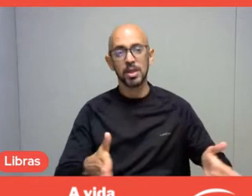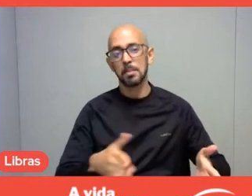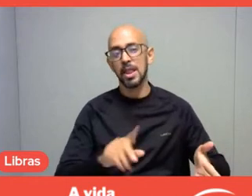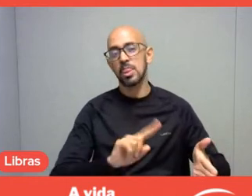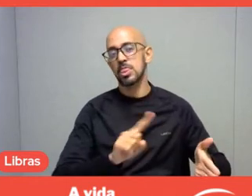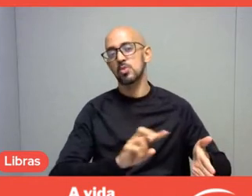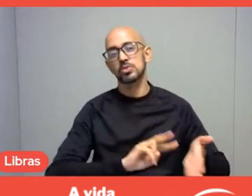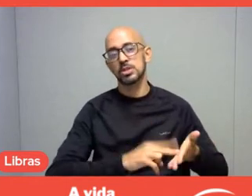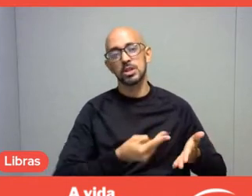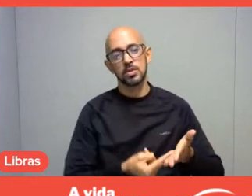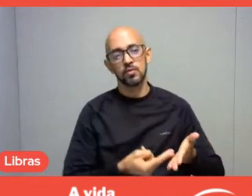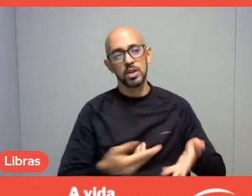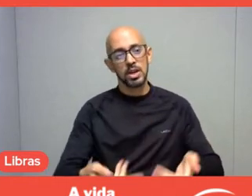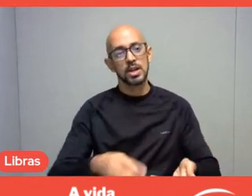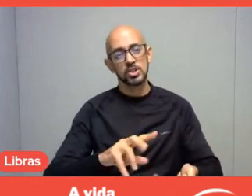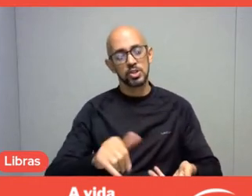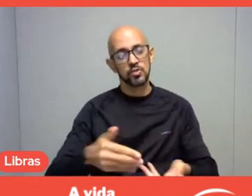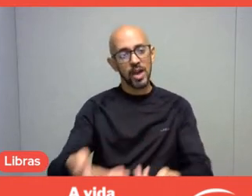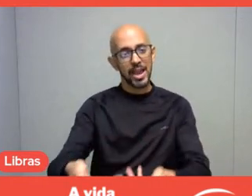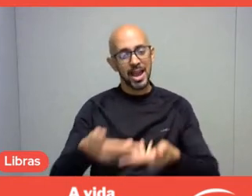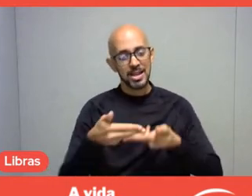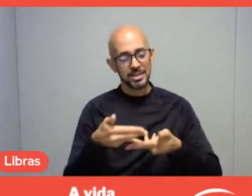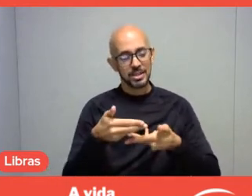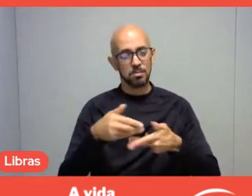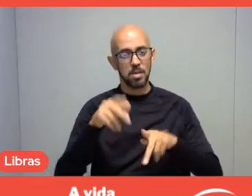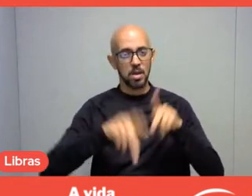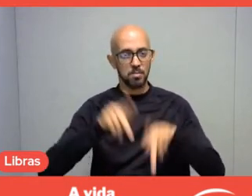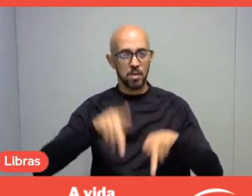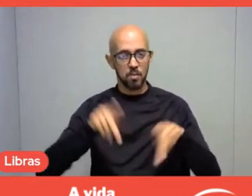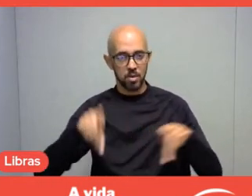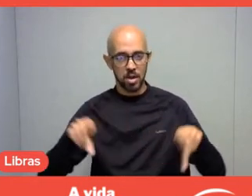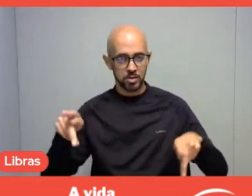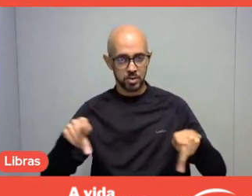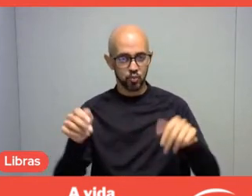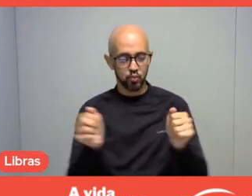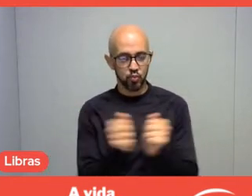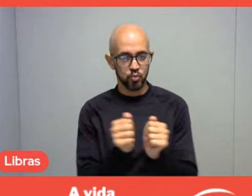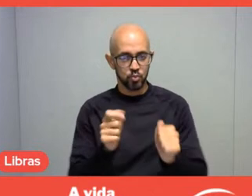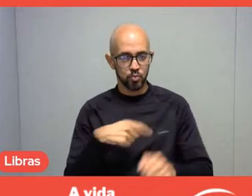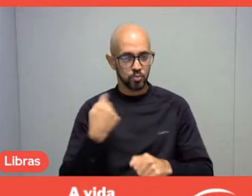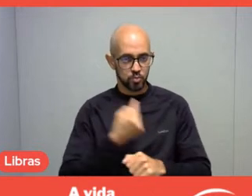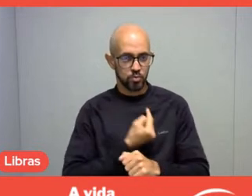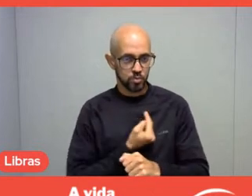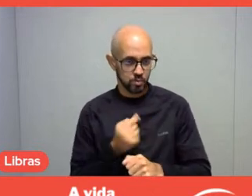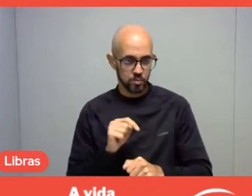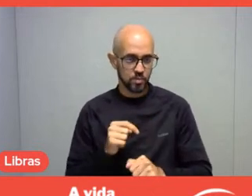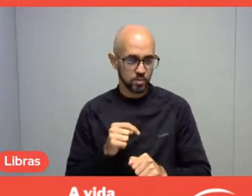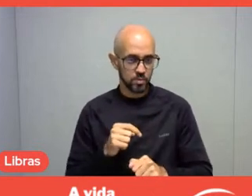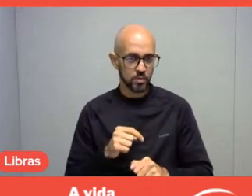systematically have people with us.